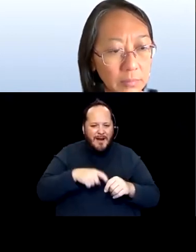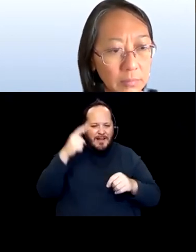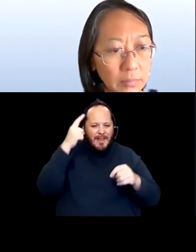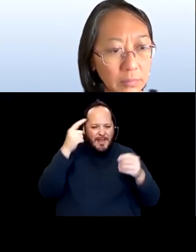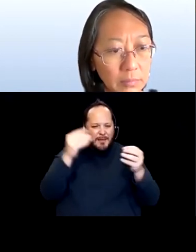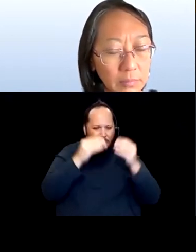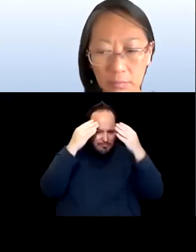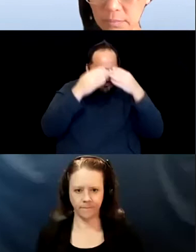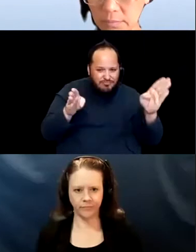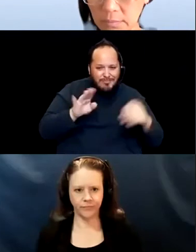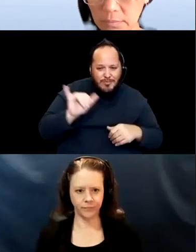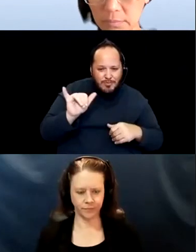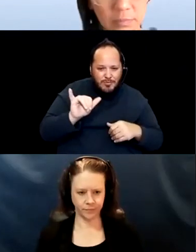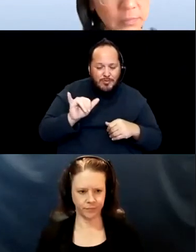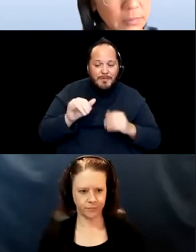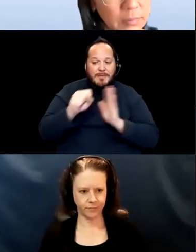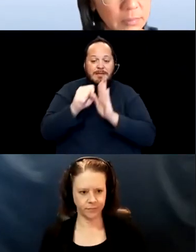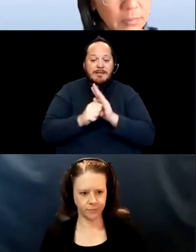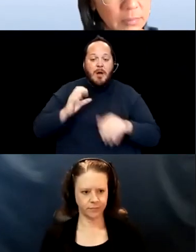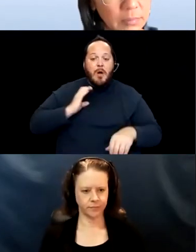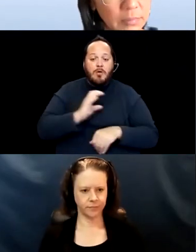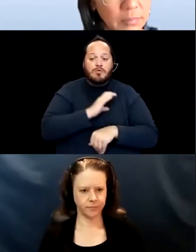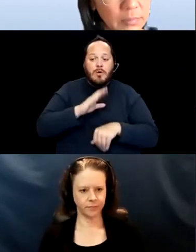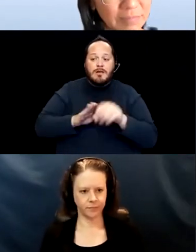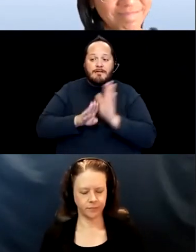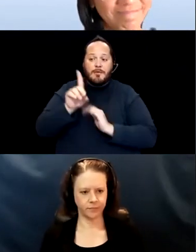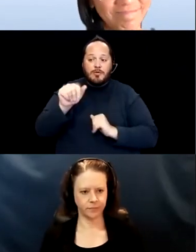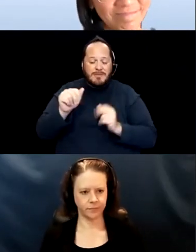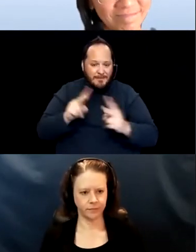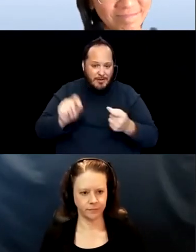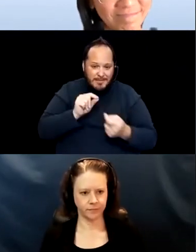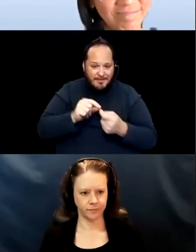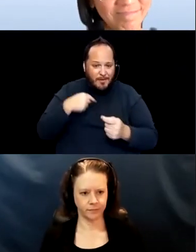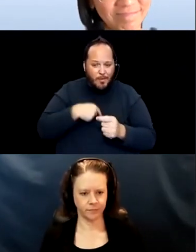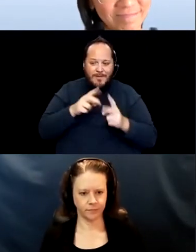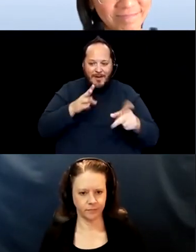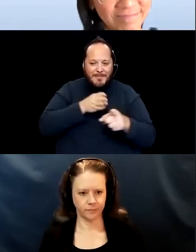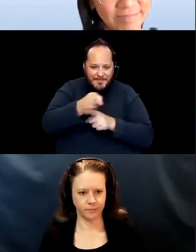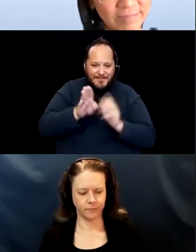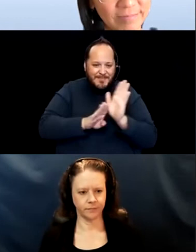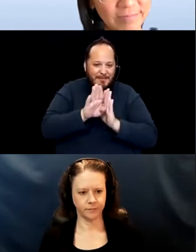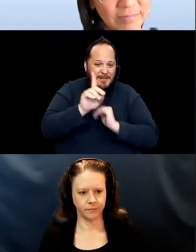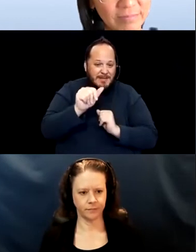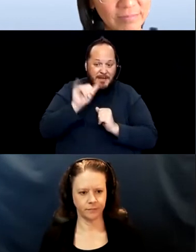And the State Council on Developmental Disabilities is very specific. We're developmental disabilities. The science coming out was very specific.